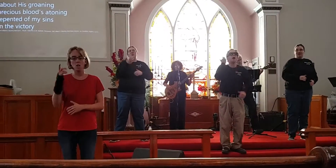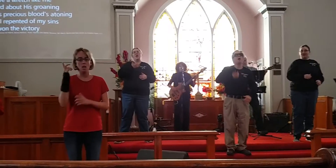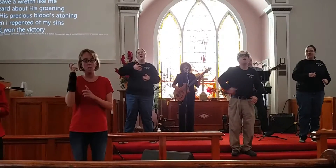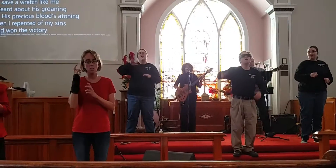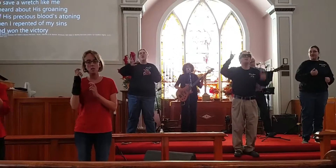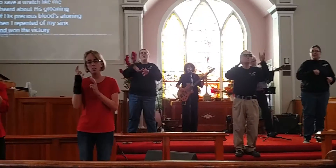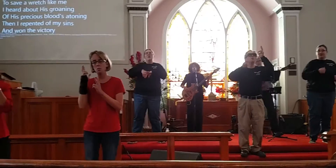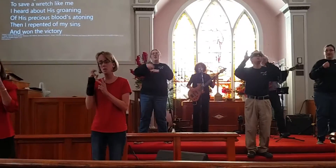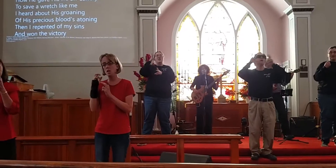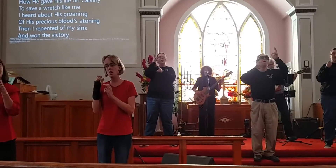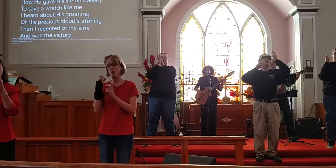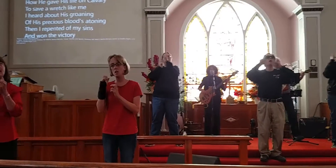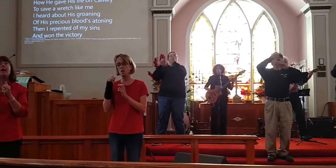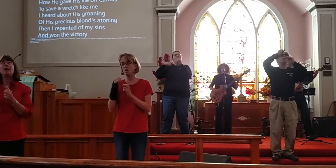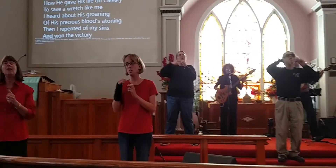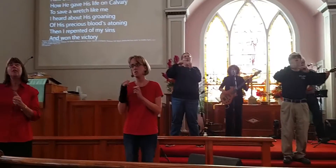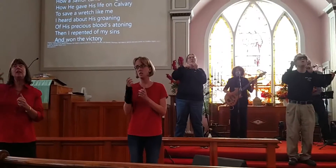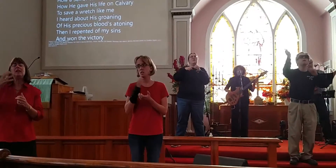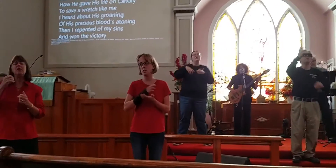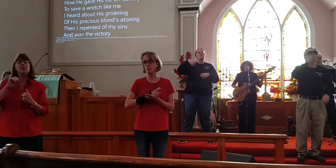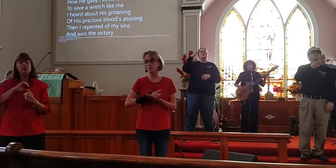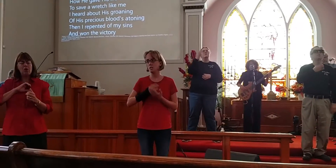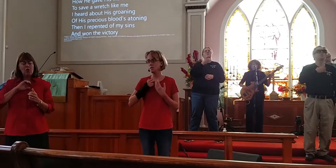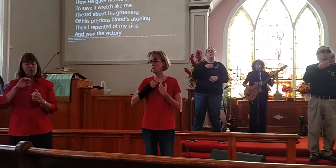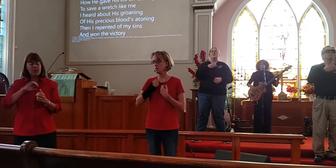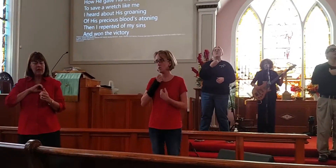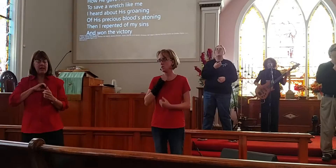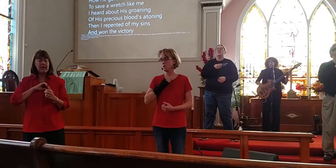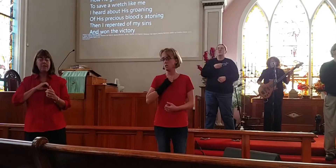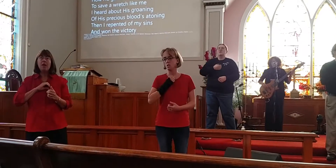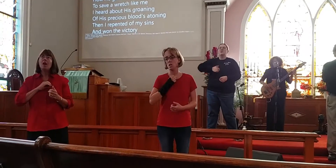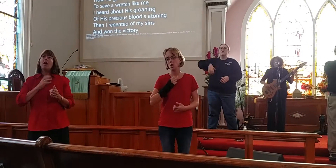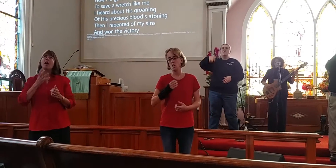I heard about His groaning